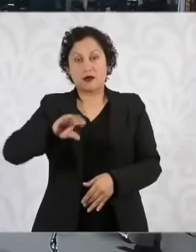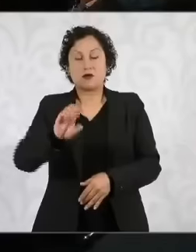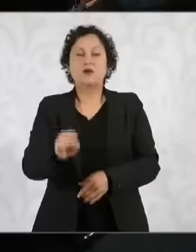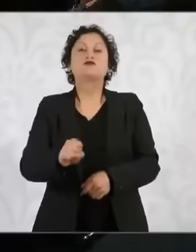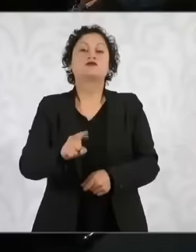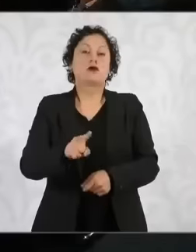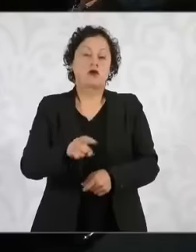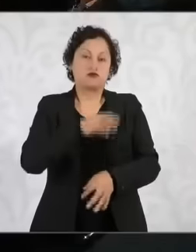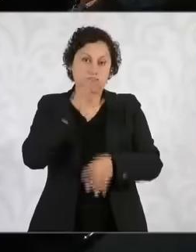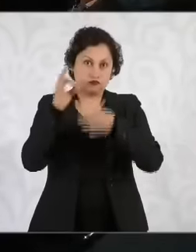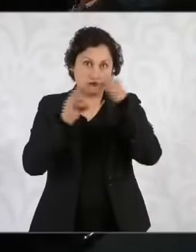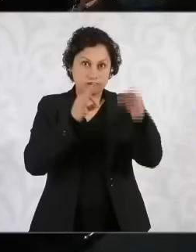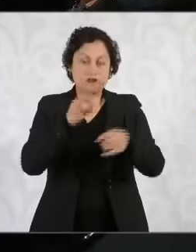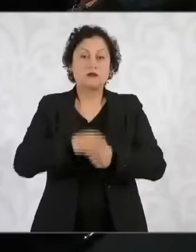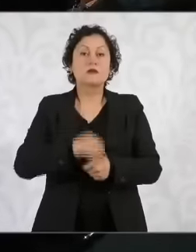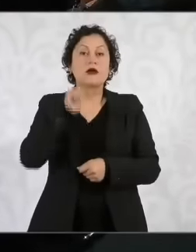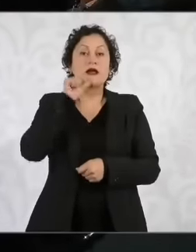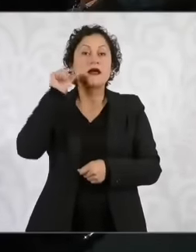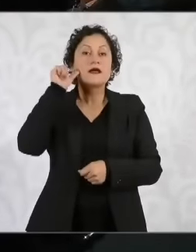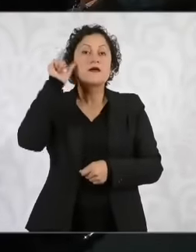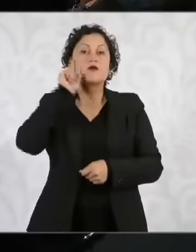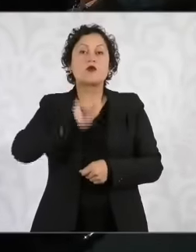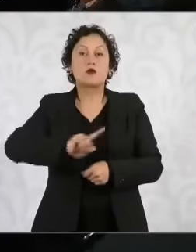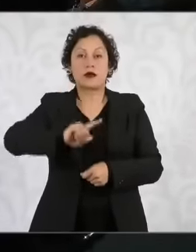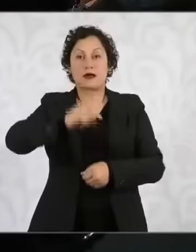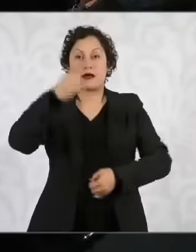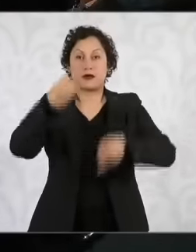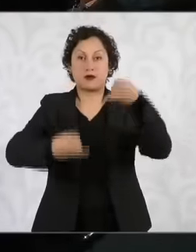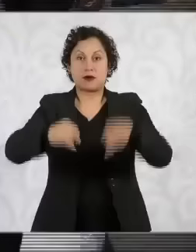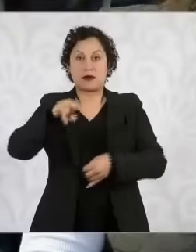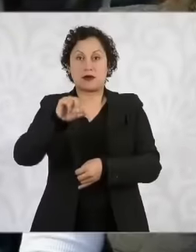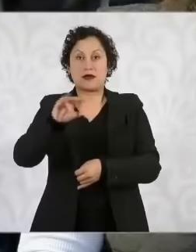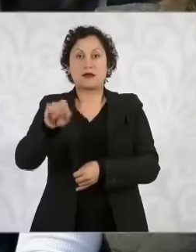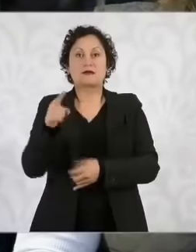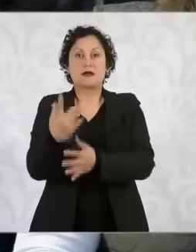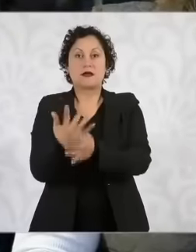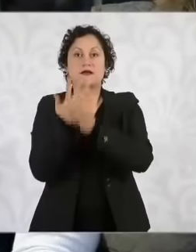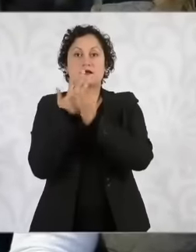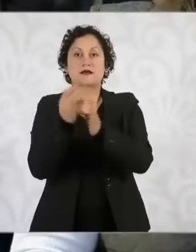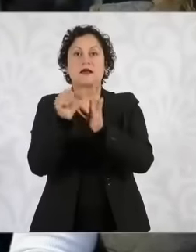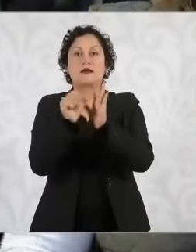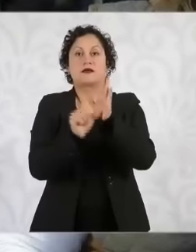Yesterday, Judge Nancy Juárez said that they were articles 147 of the